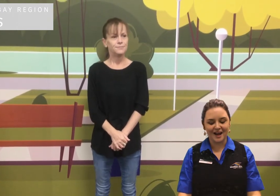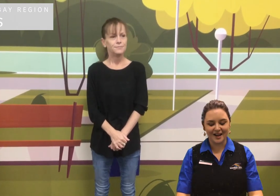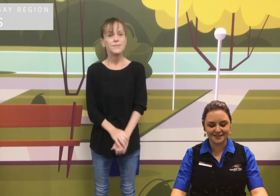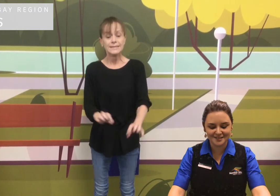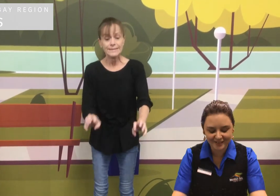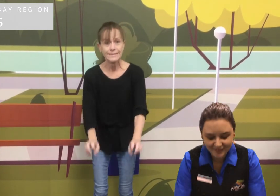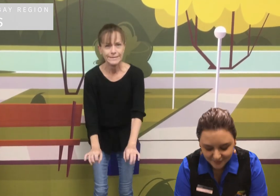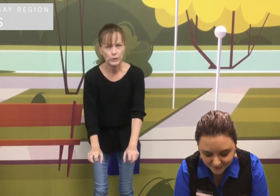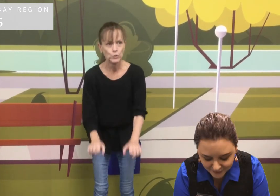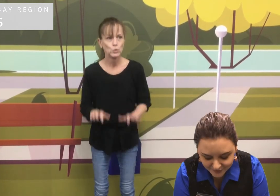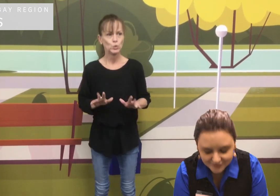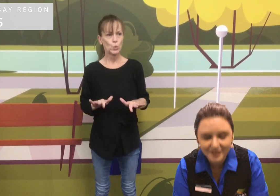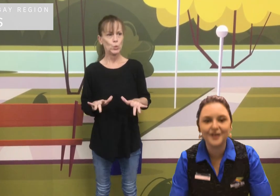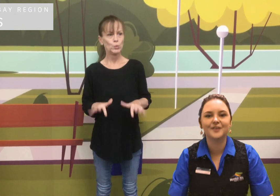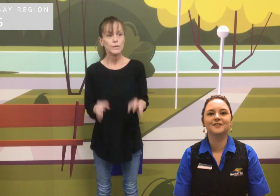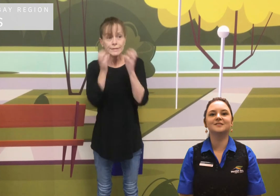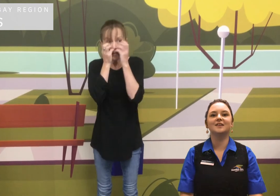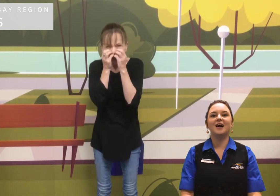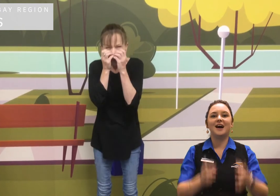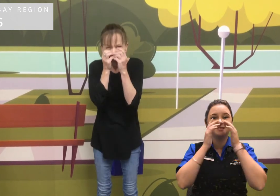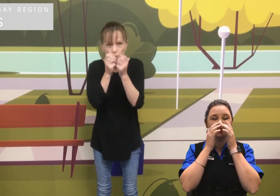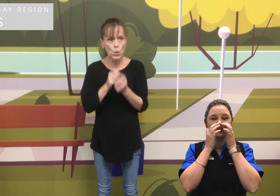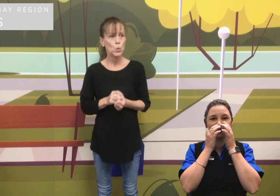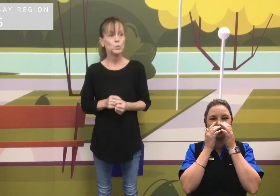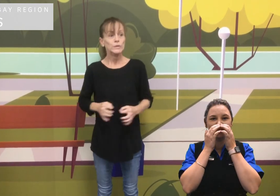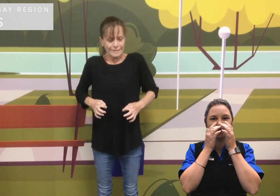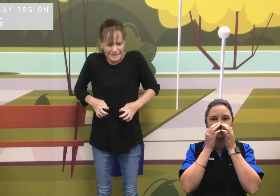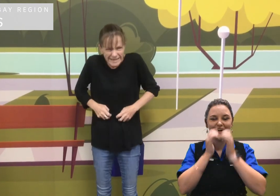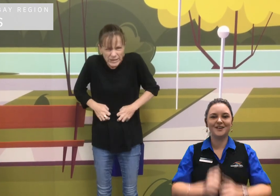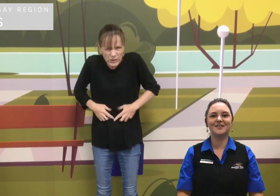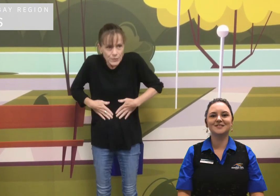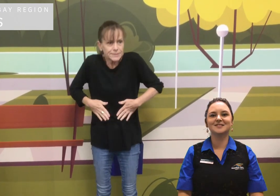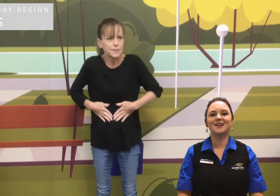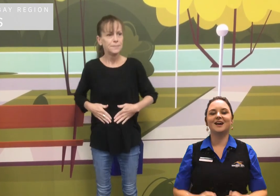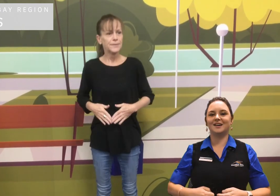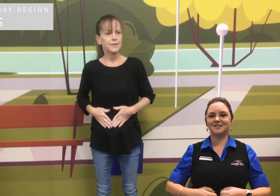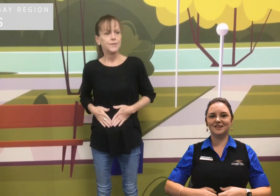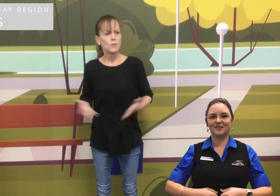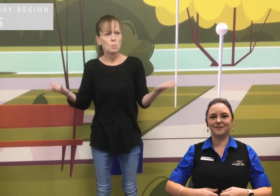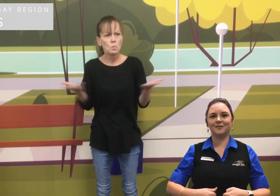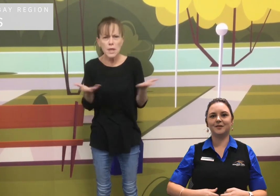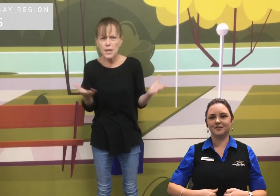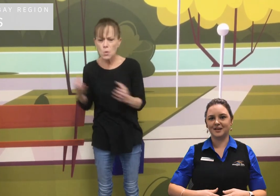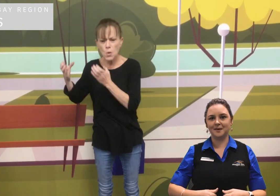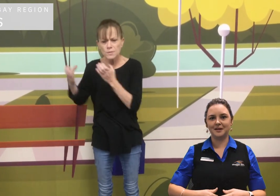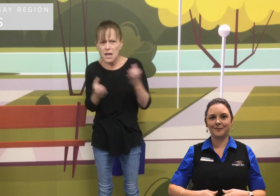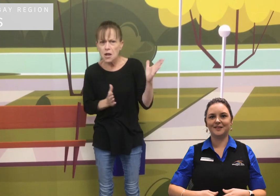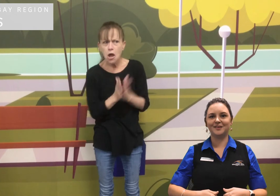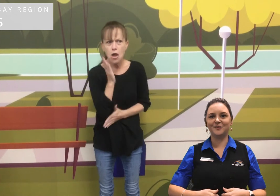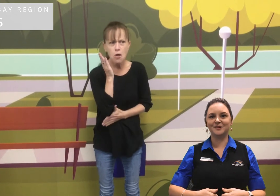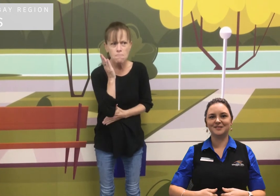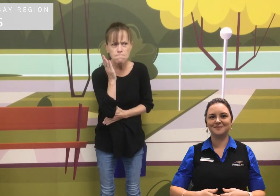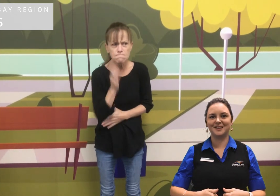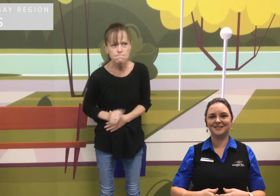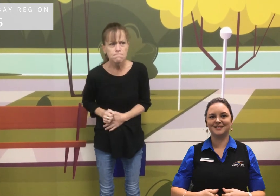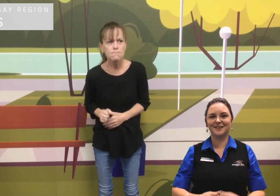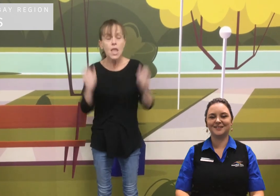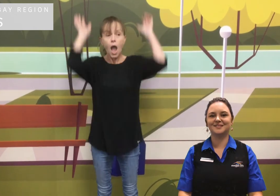A tickle for your toes, a tickle for your nose, a tickle for your tummy where the watermelon goes.